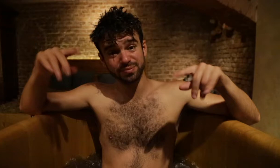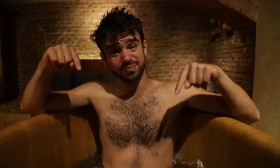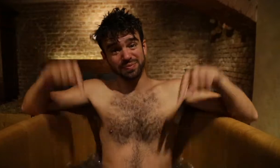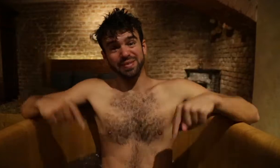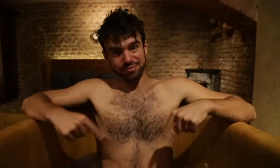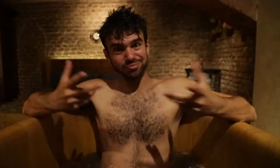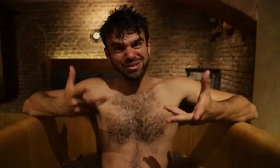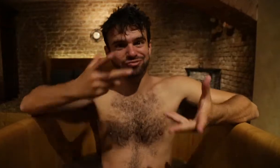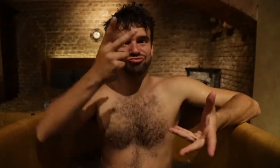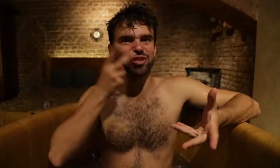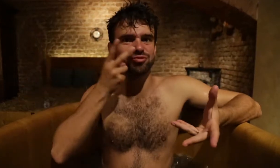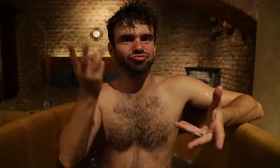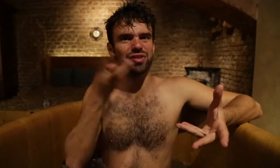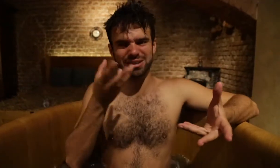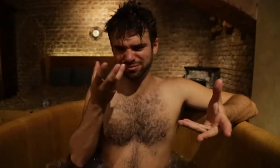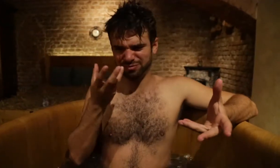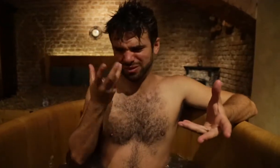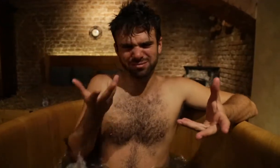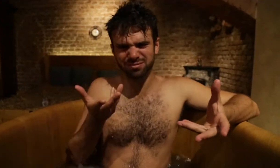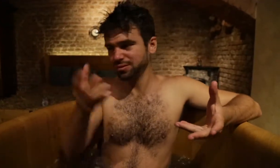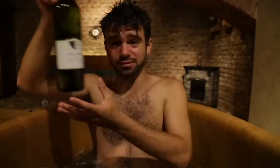Now, what am I talking about? It's the wine spa!